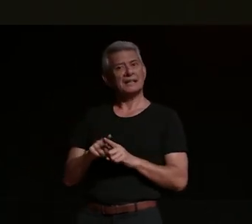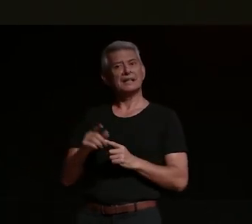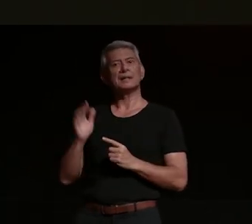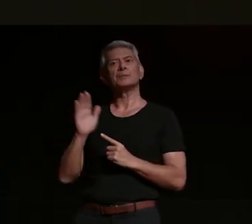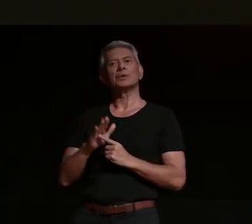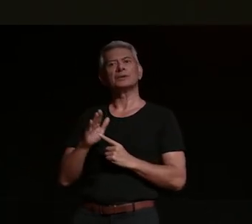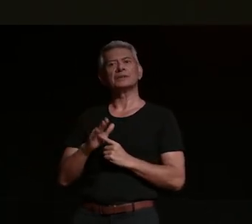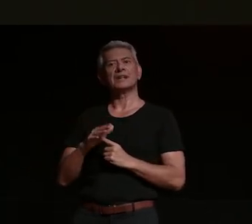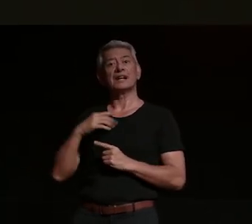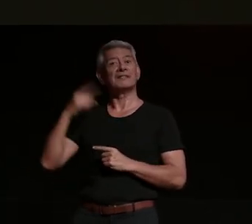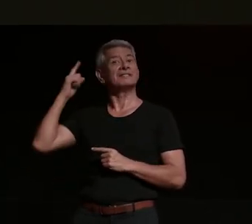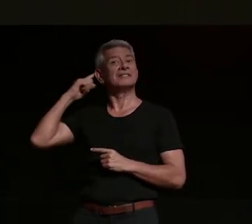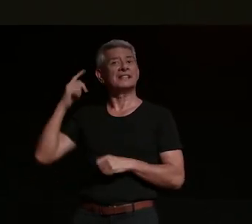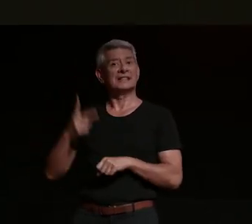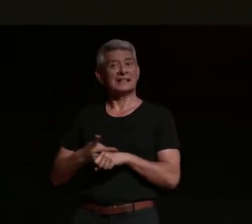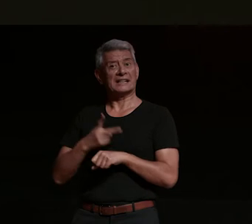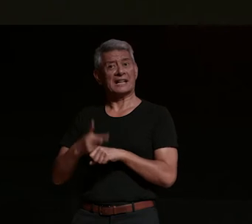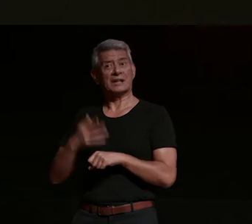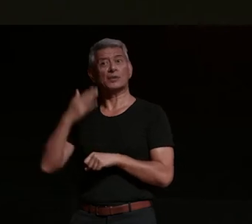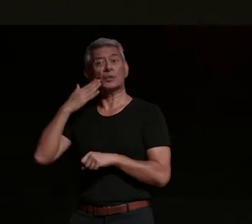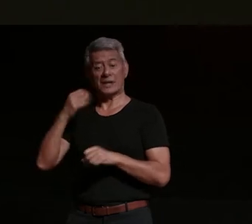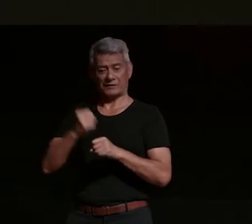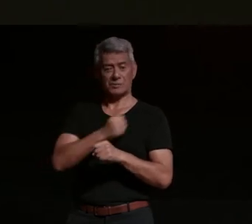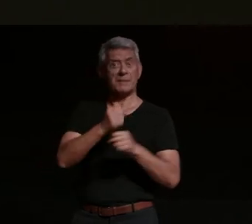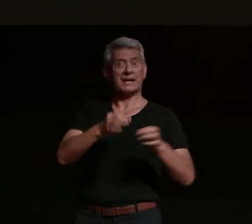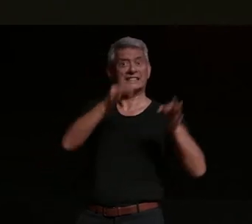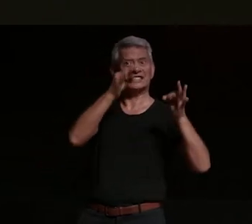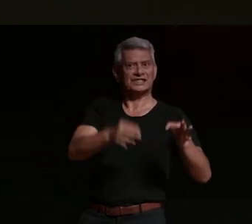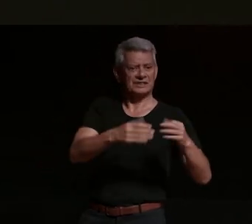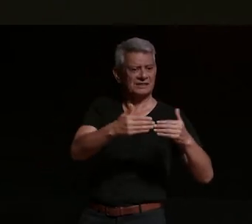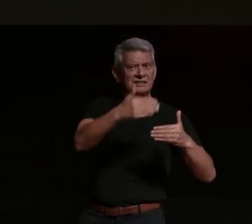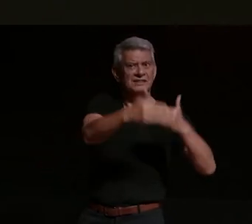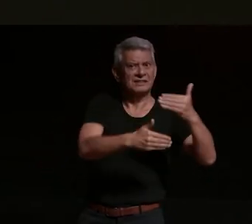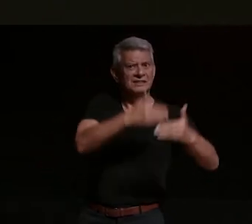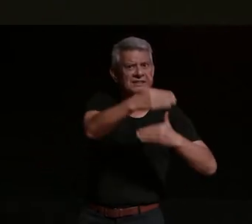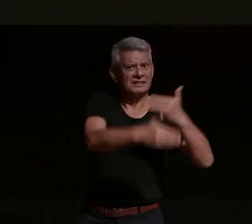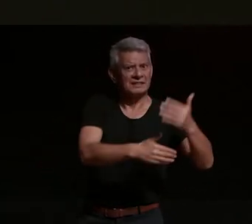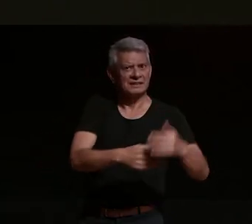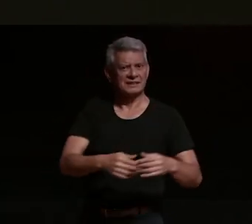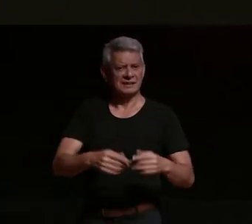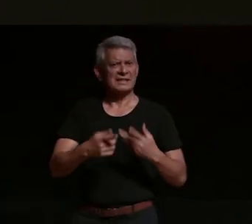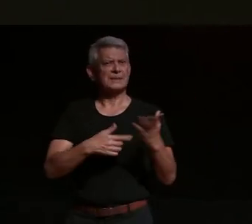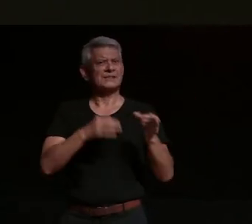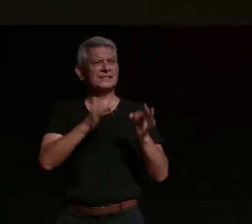times during difficult positions in my life where i've been knocked down and i've gone am i ready to walk away from this or do i want to do i want to stick with it a bit longer